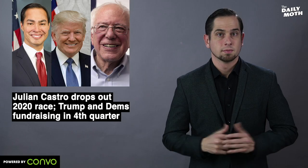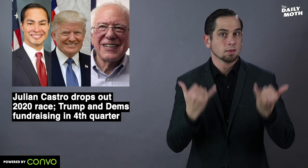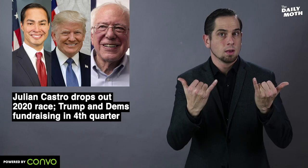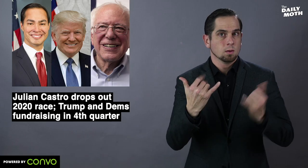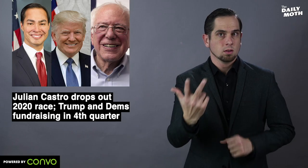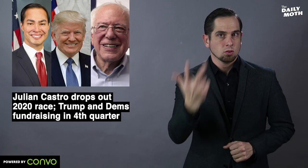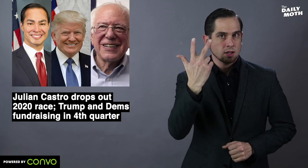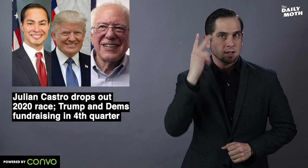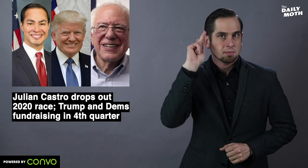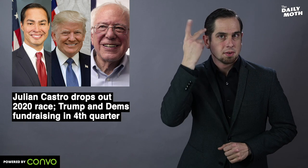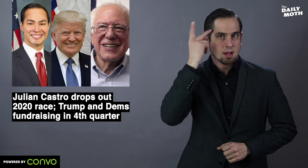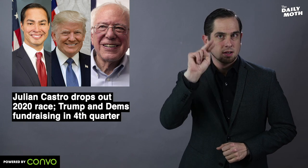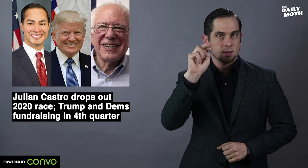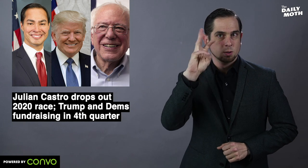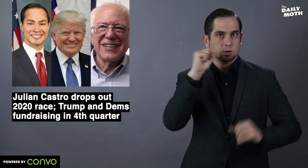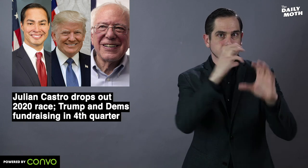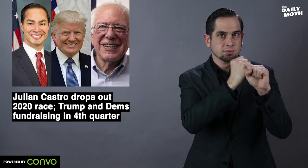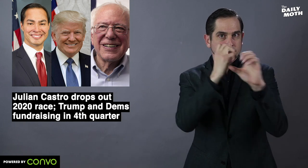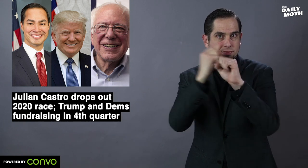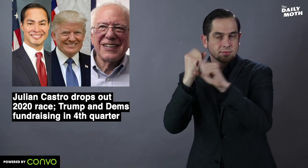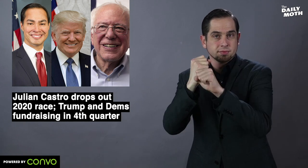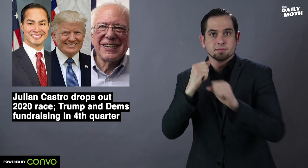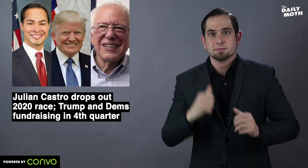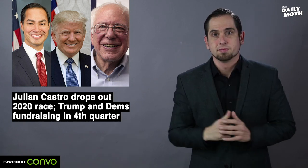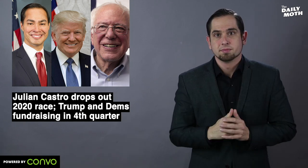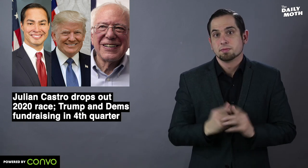Here are three political news briefs.